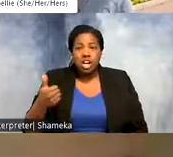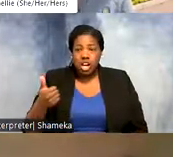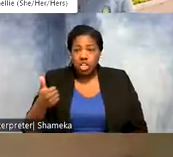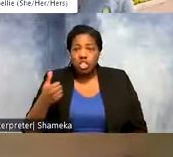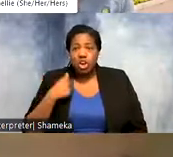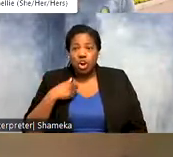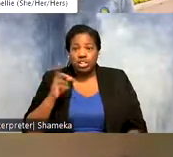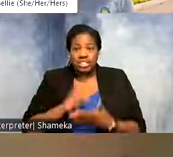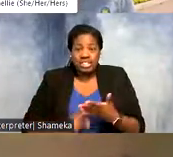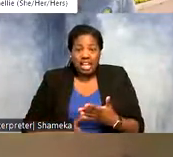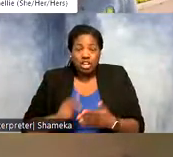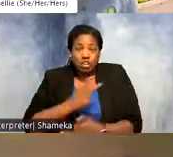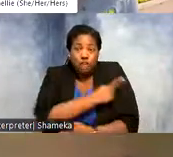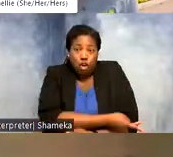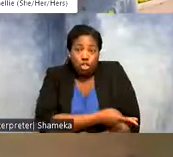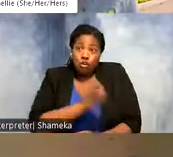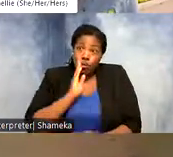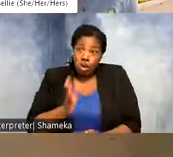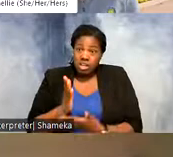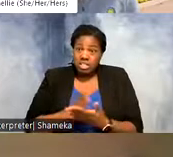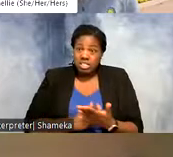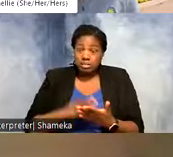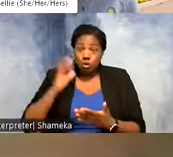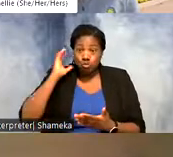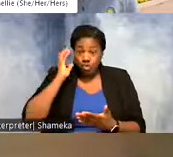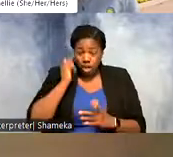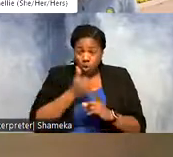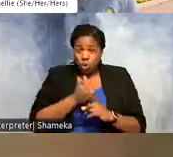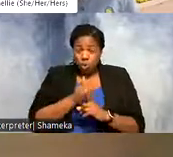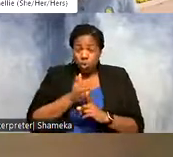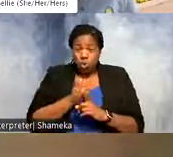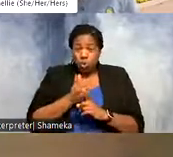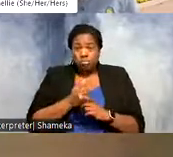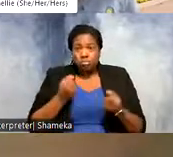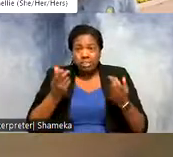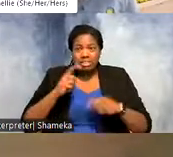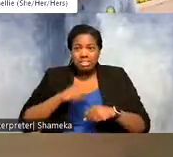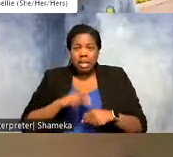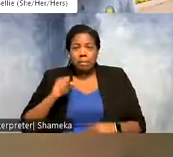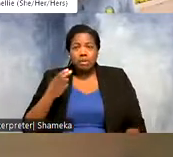to fall off. So there are some that are radio tags and oftentimes for shorebirds they're simply glued